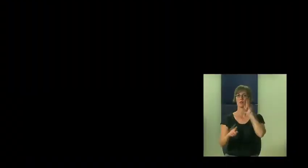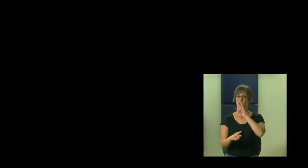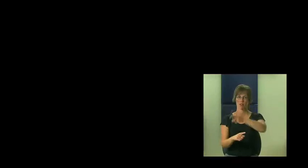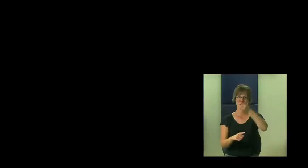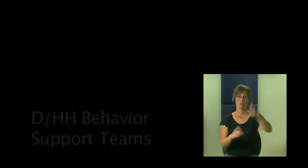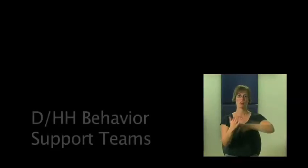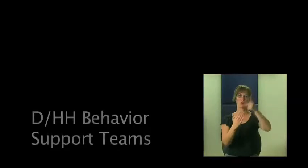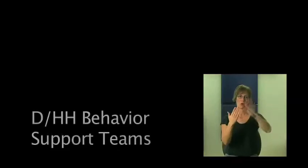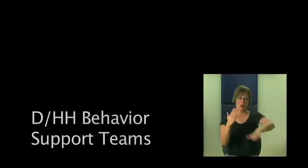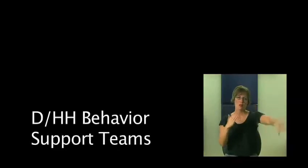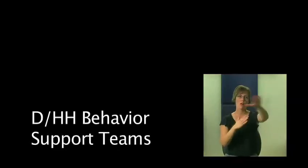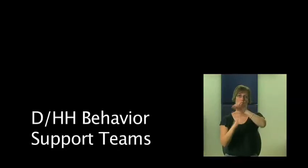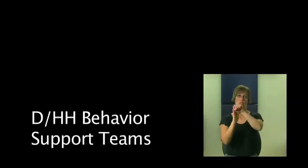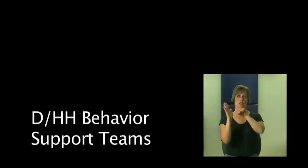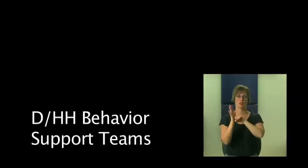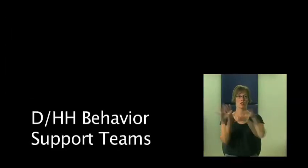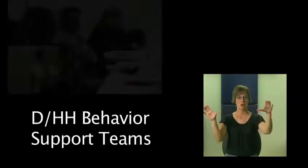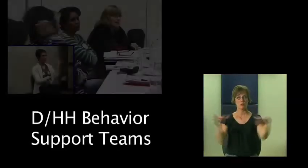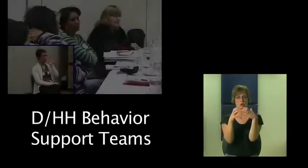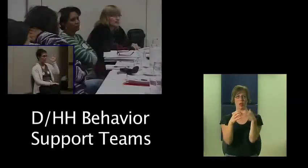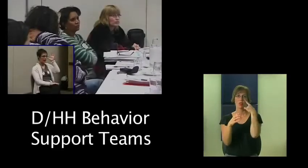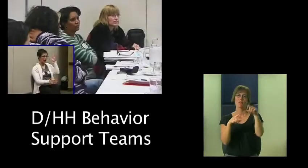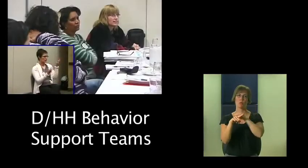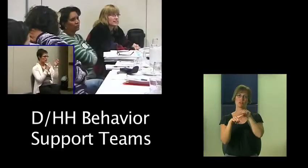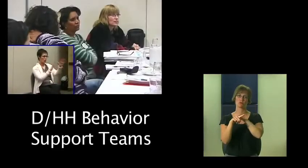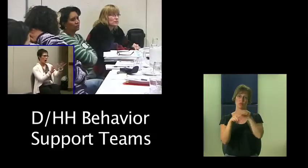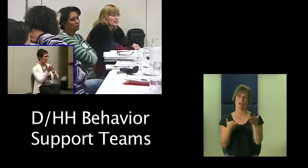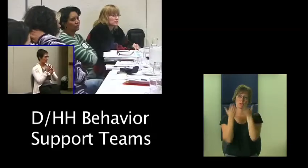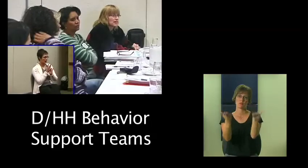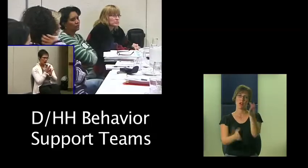Twenty-five Behavior Support Teams from deaf and hard of hearing programs around